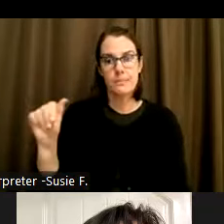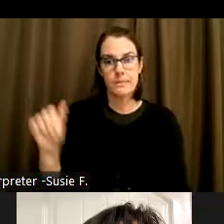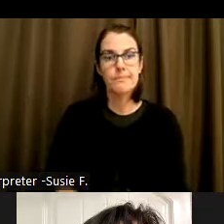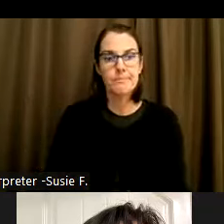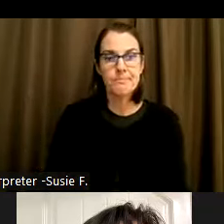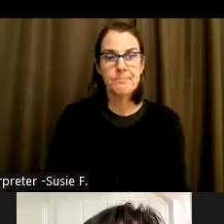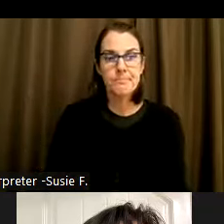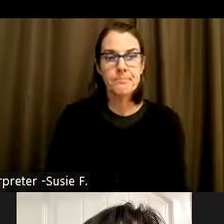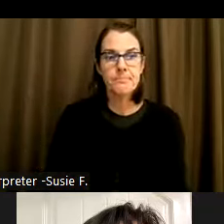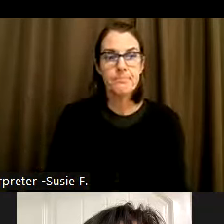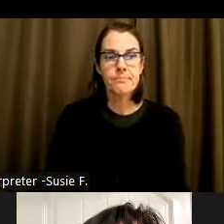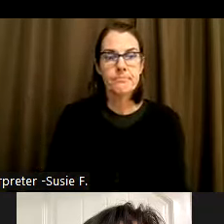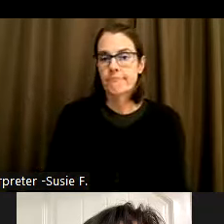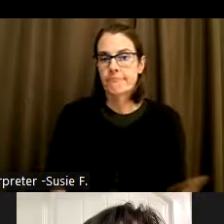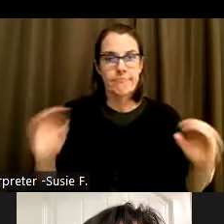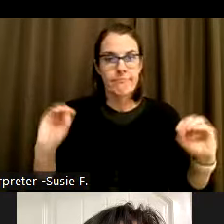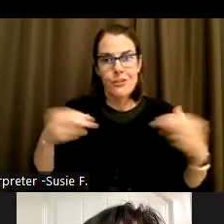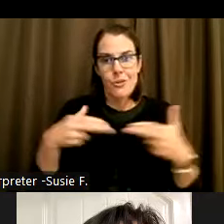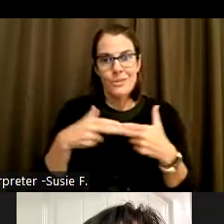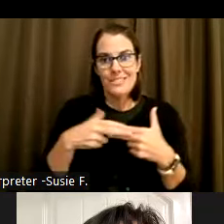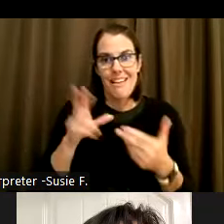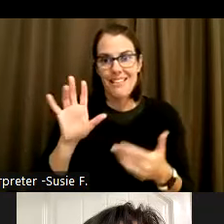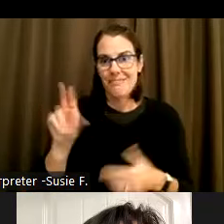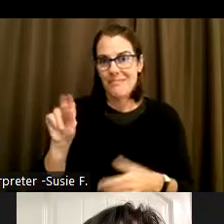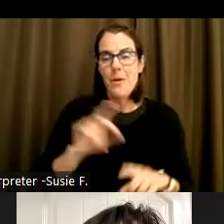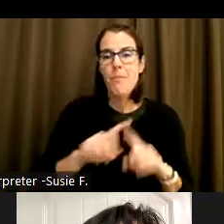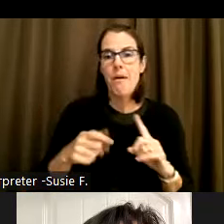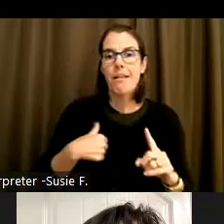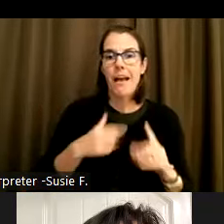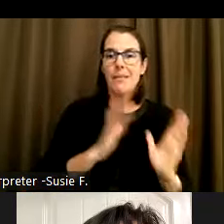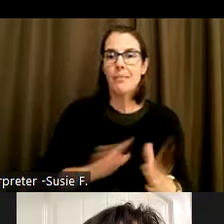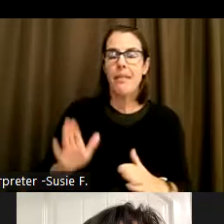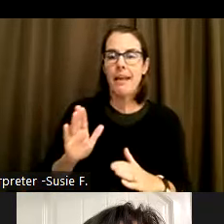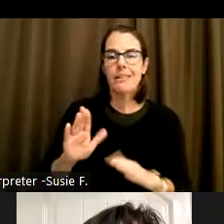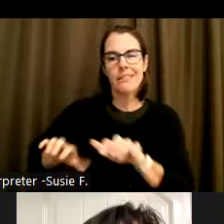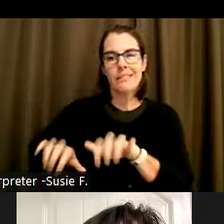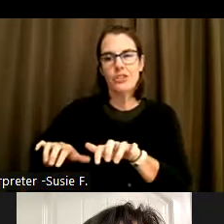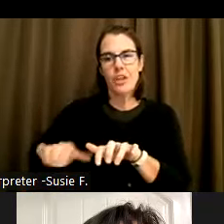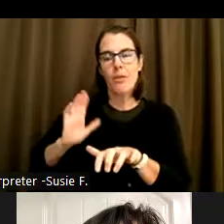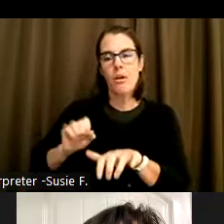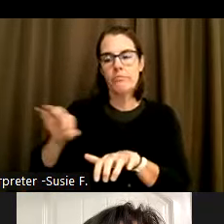No, I don't have a slide, but I can. I plan on dropping some links on into the chat in terms of this information.